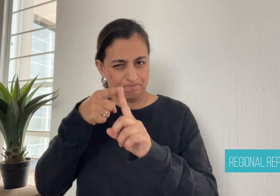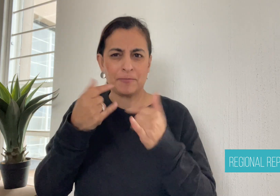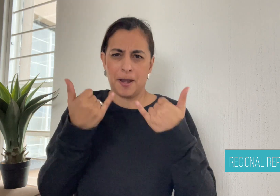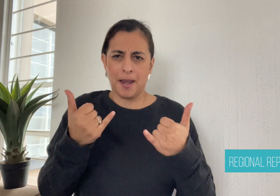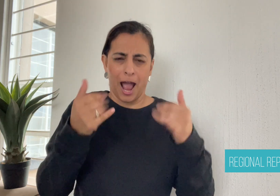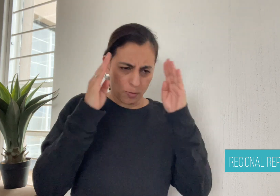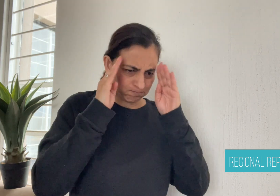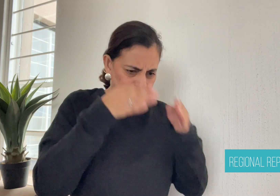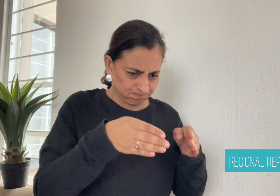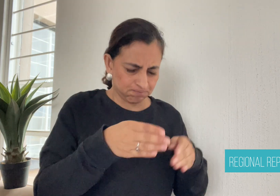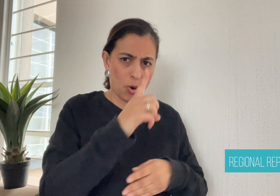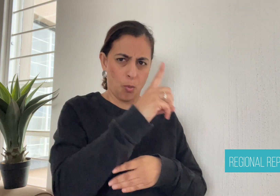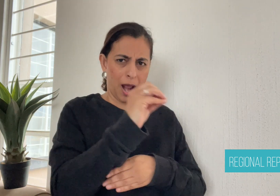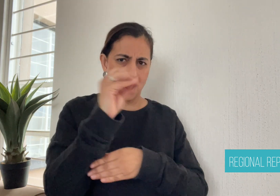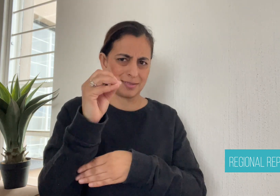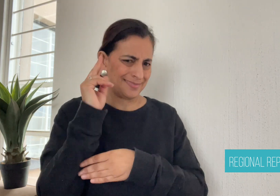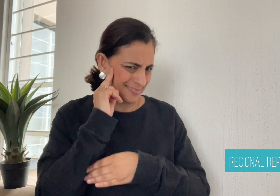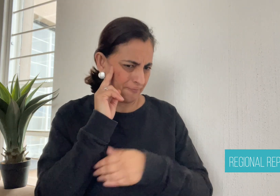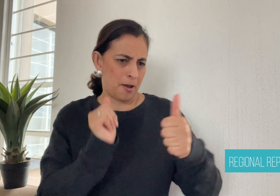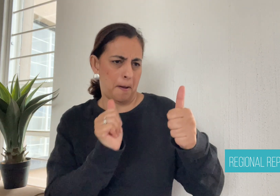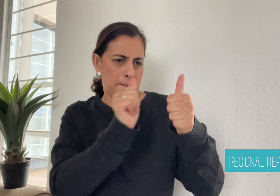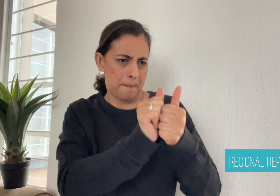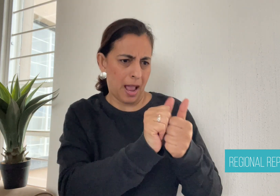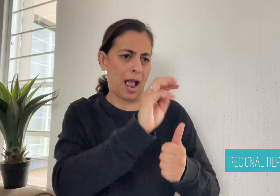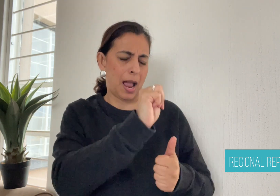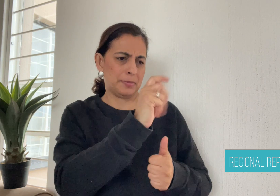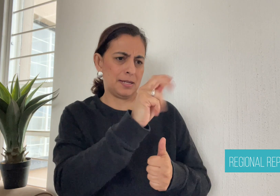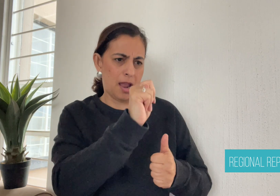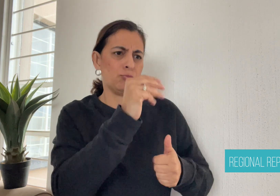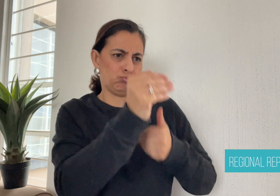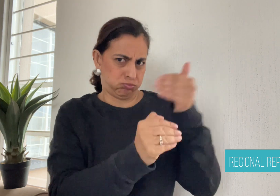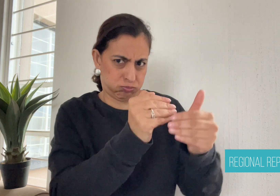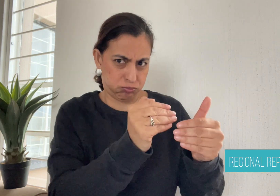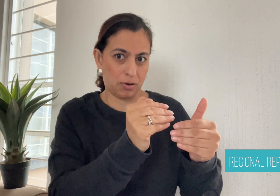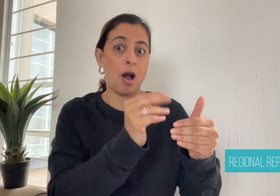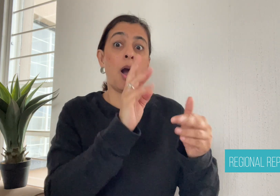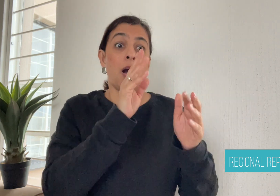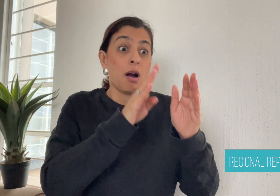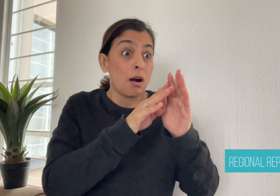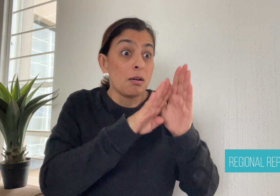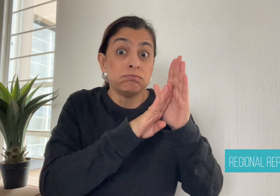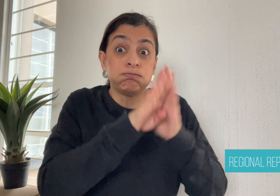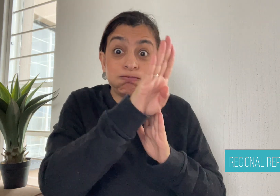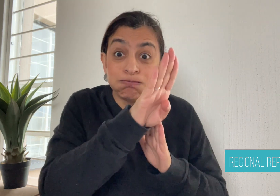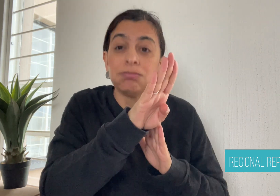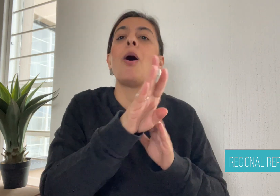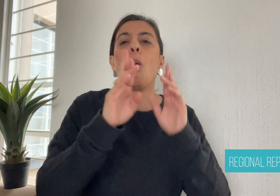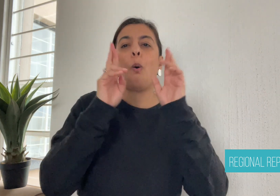will be implemented across South Africa so Deaf people can